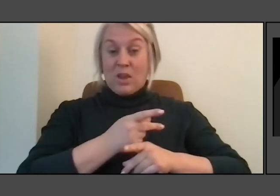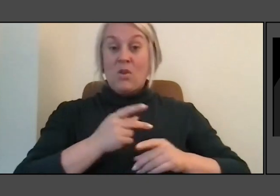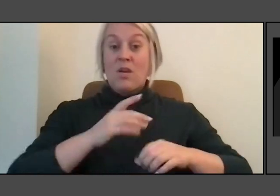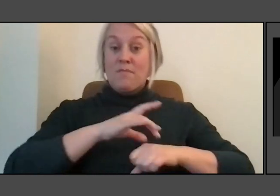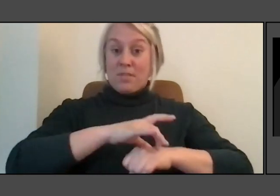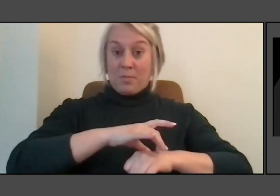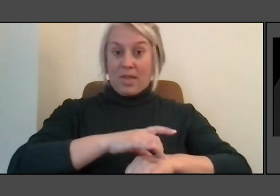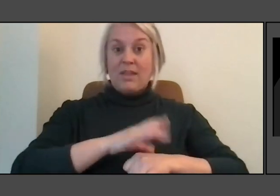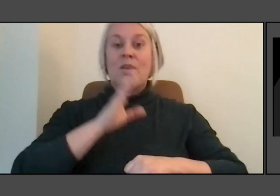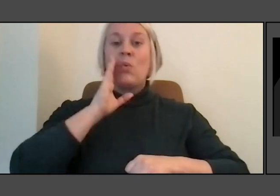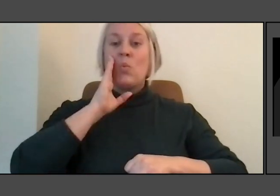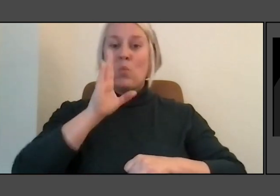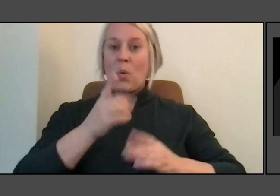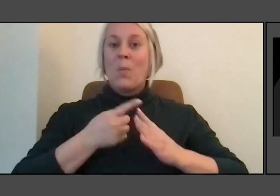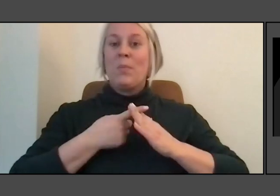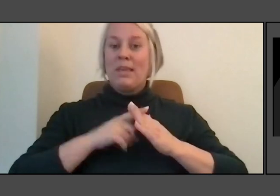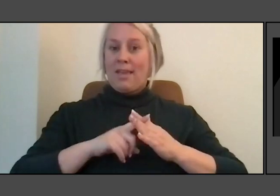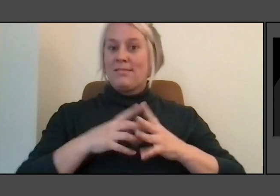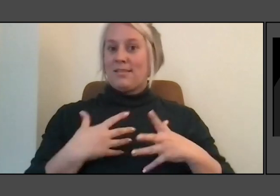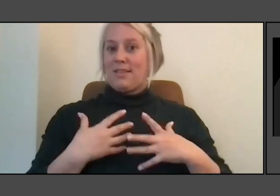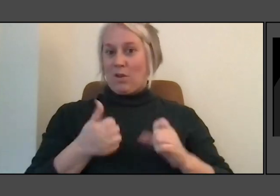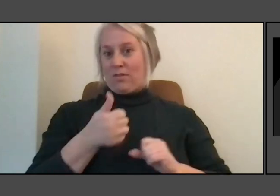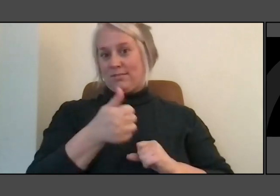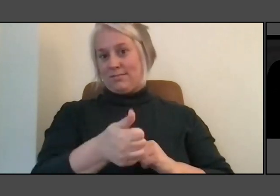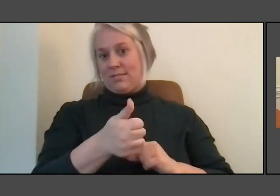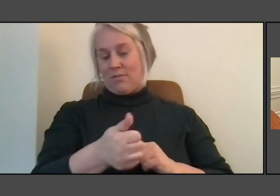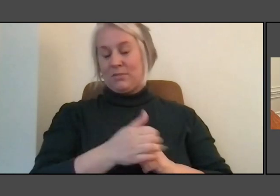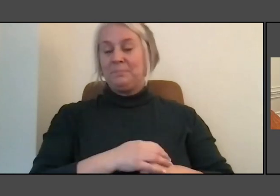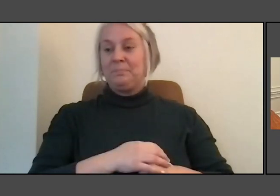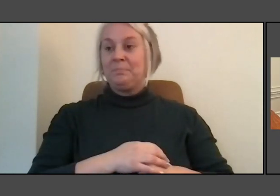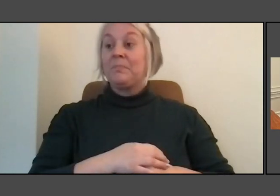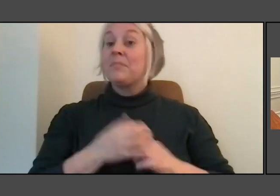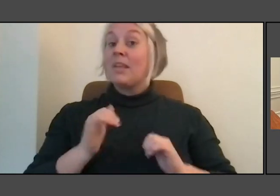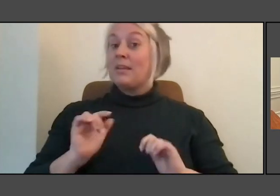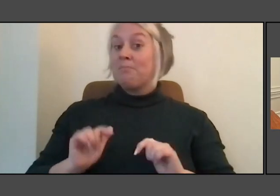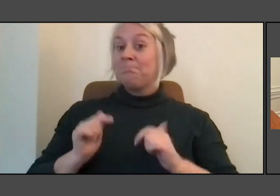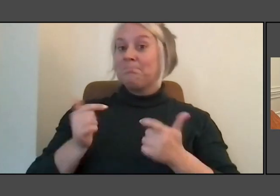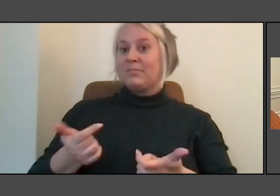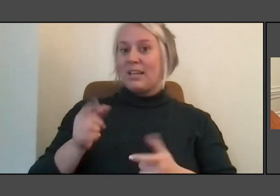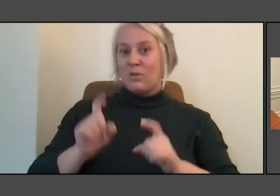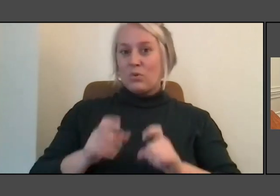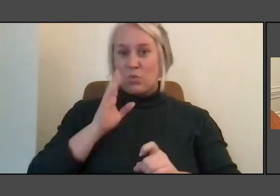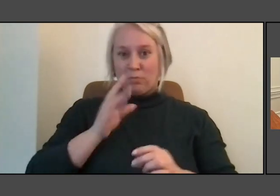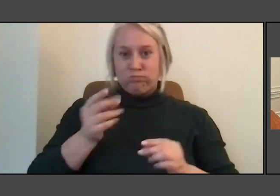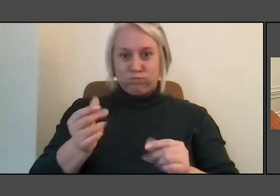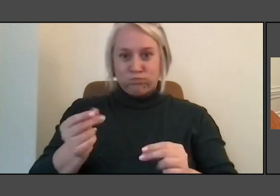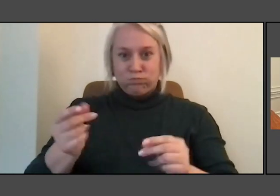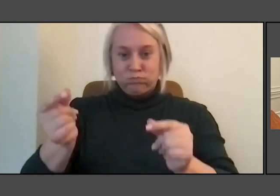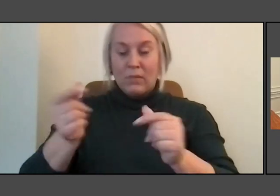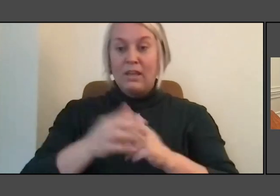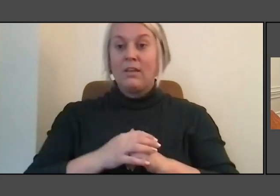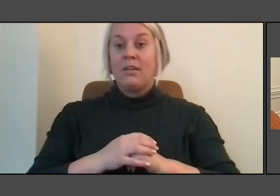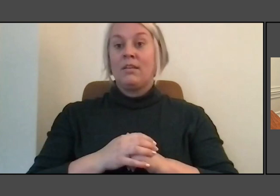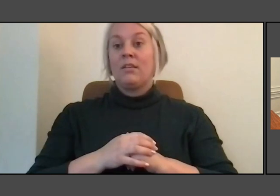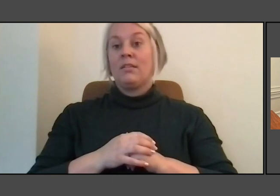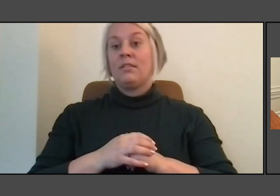Well, let's turn to some of these questions. We're going to zip through a bunch of them. But this one, we don't have a location.